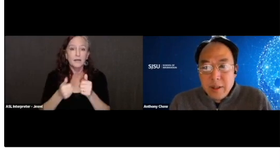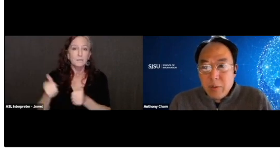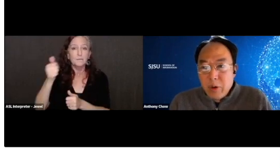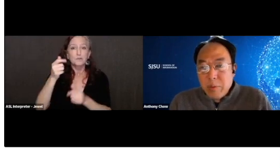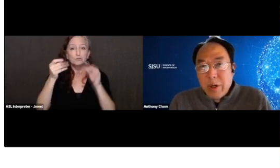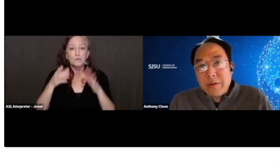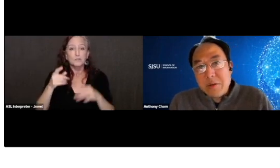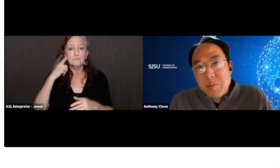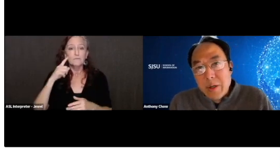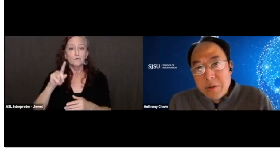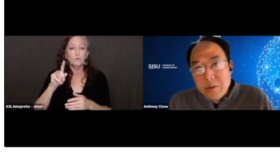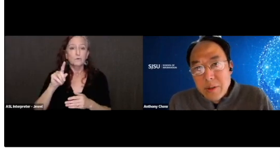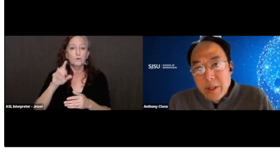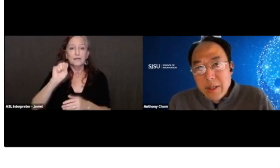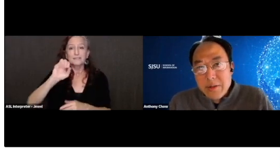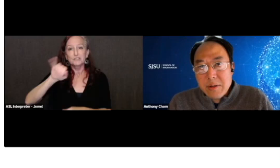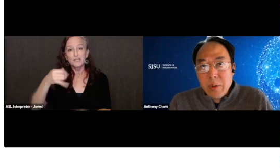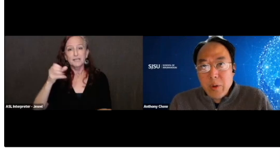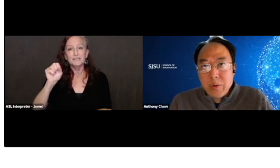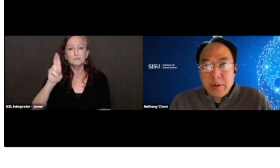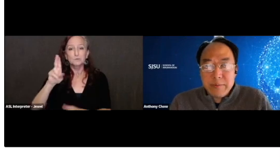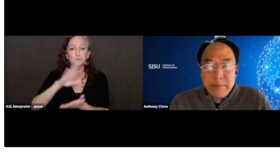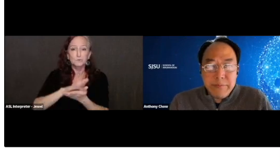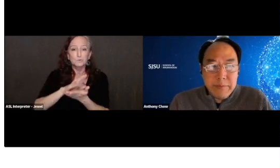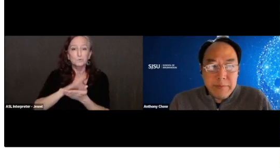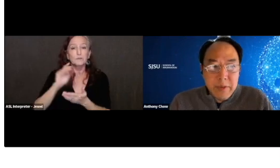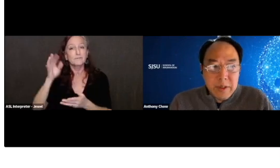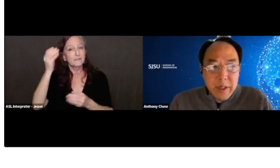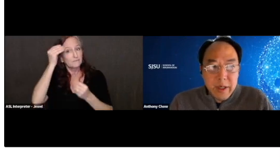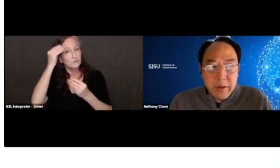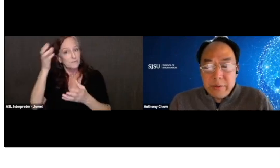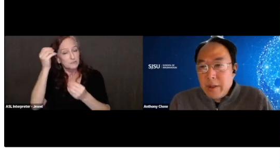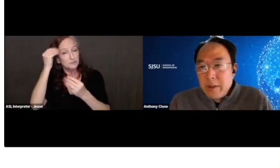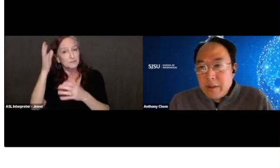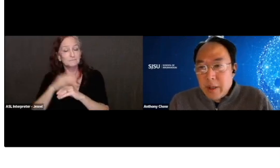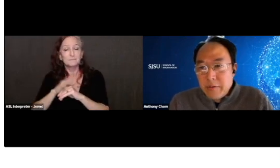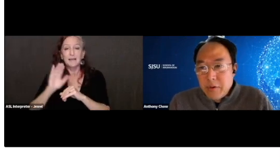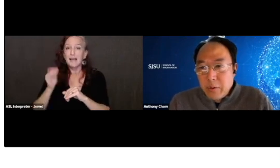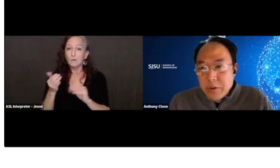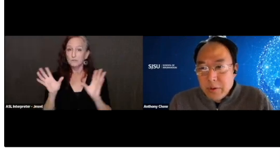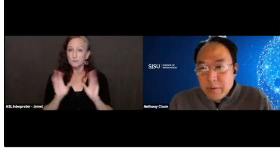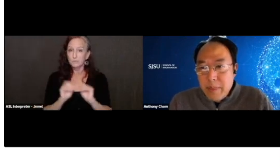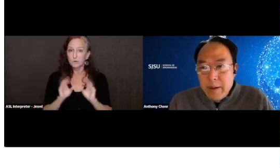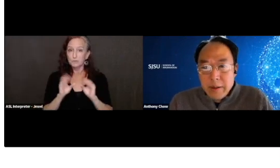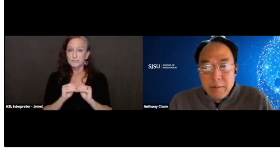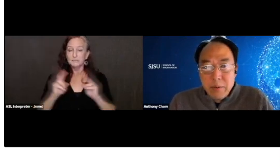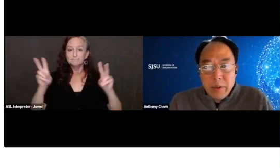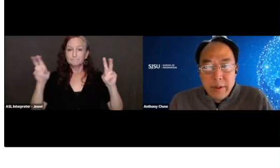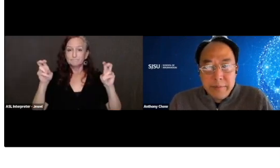And we are proud to sponsor today's symposium entitled Deaf Culture and Community.